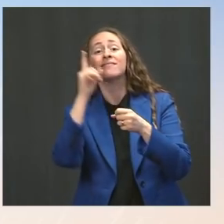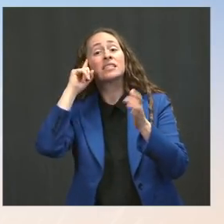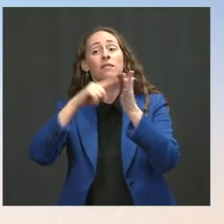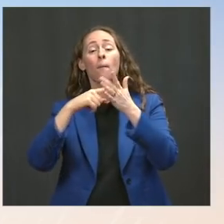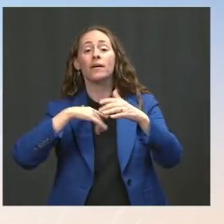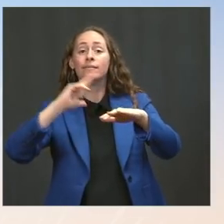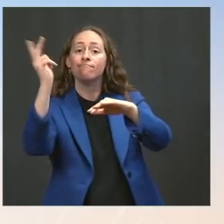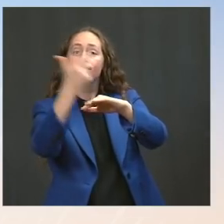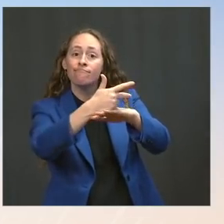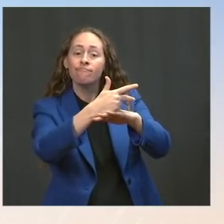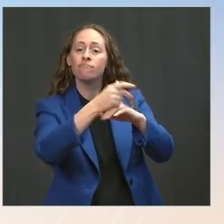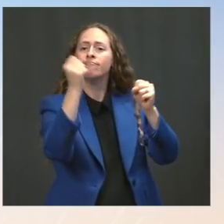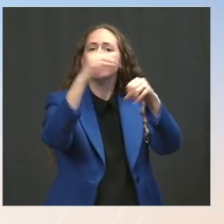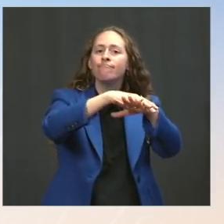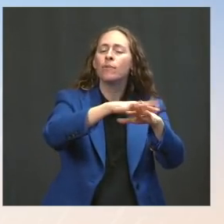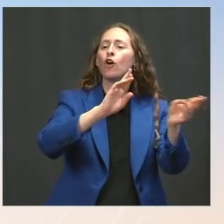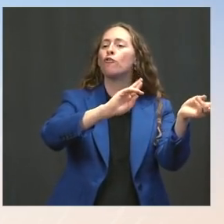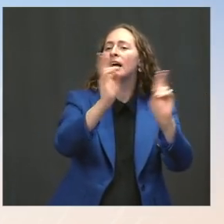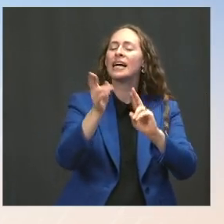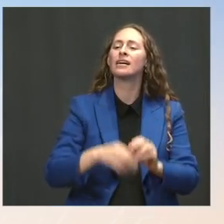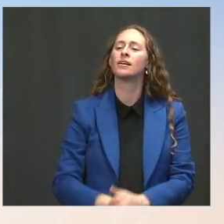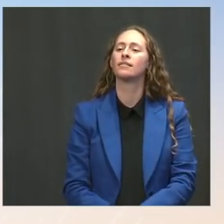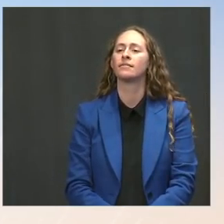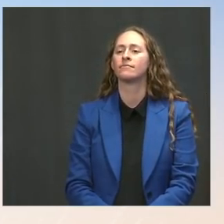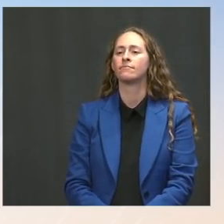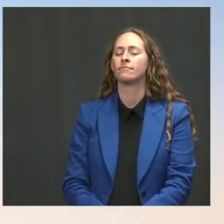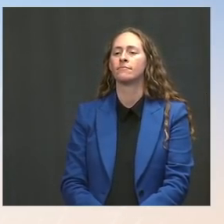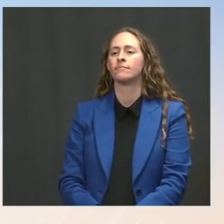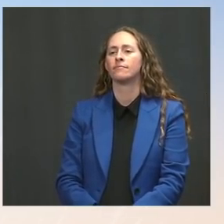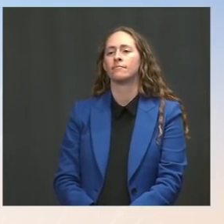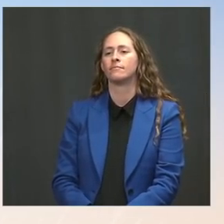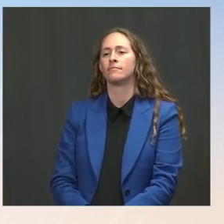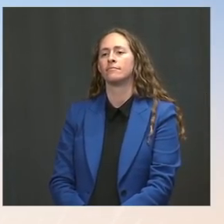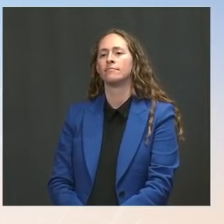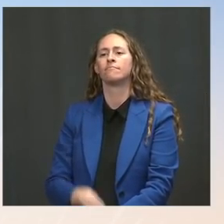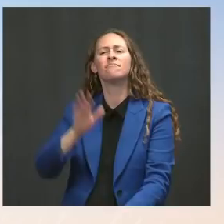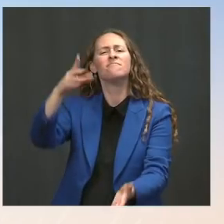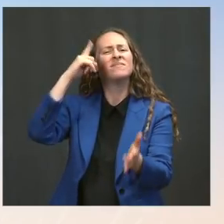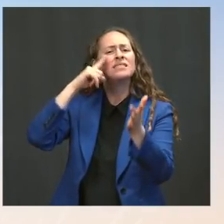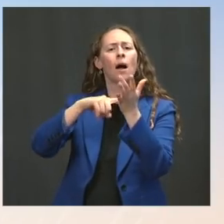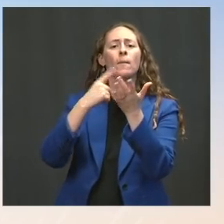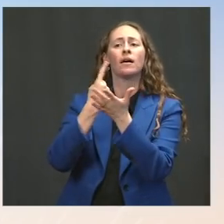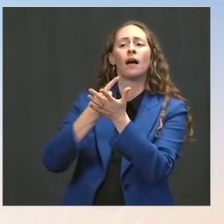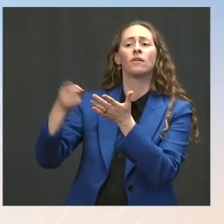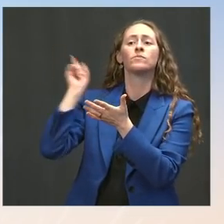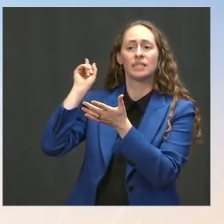made last week as well. One of the biggest, most important steps people can take is to get vaccinated. The Press: And one very quick one -- Ms. Psaki: Yeah.